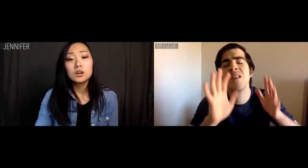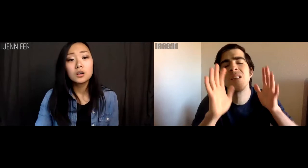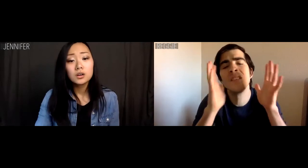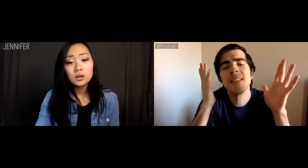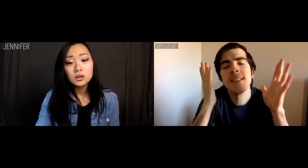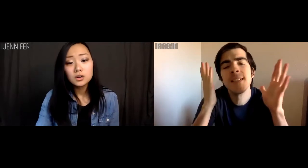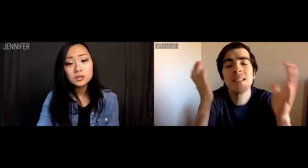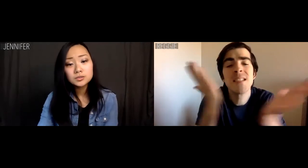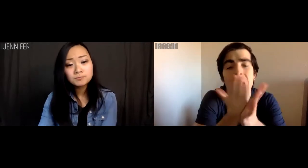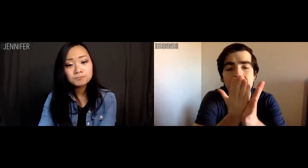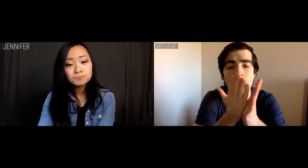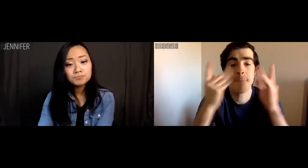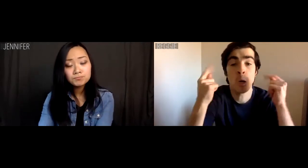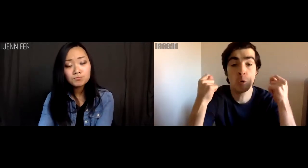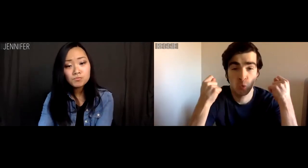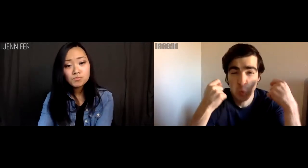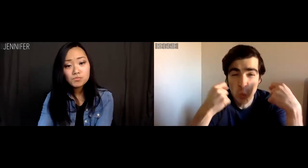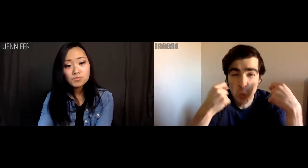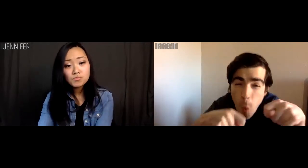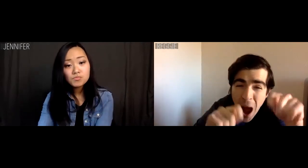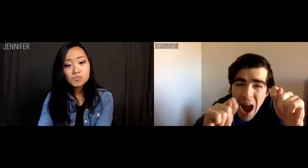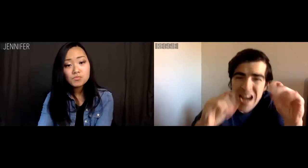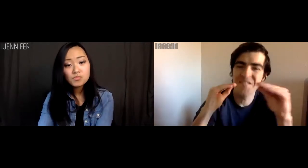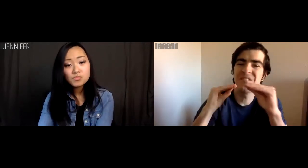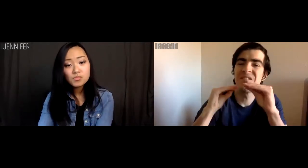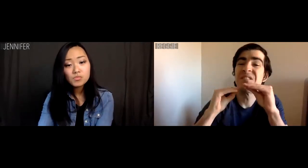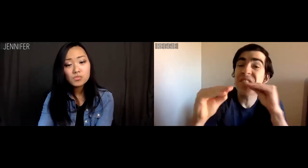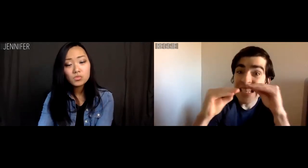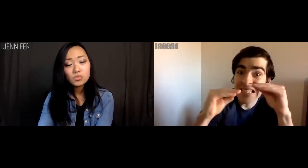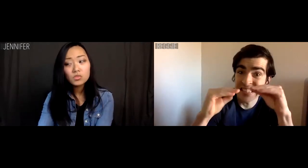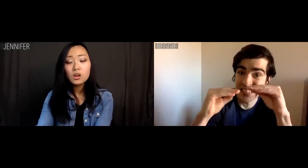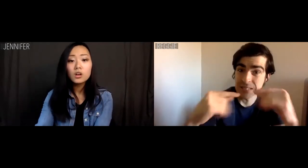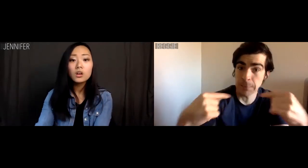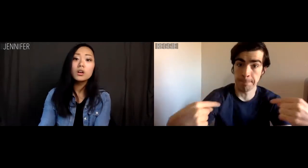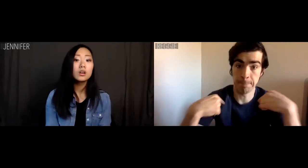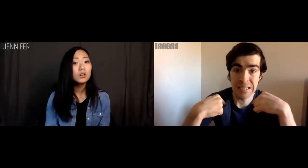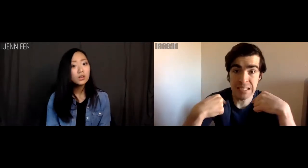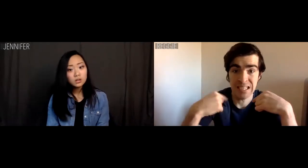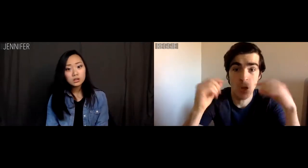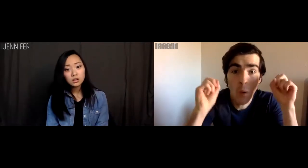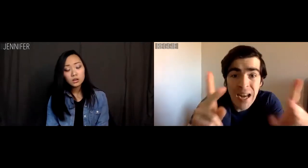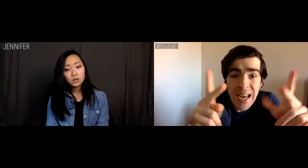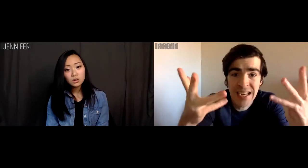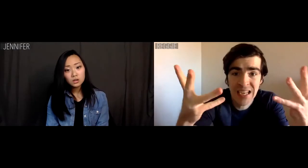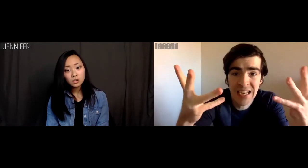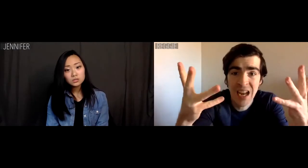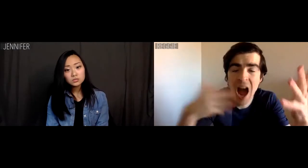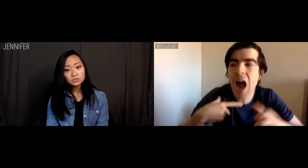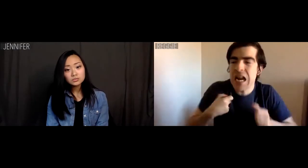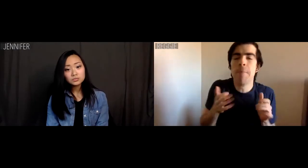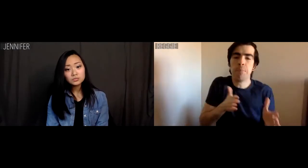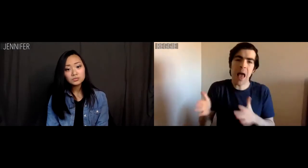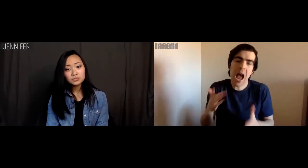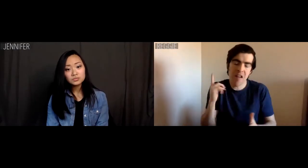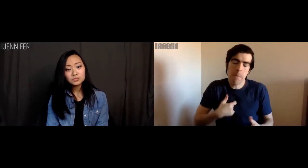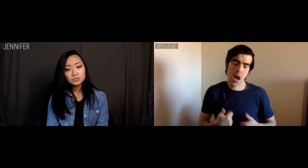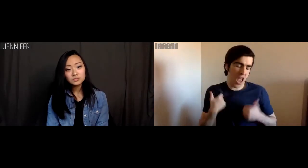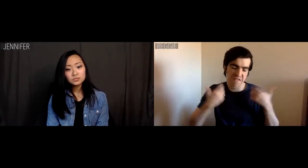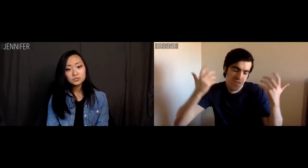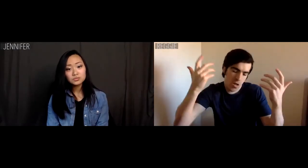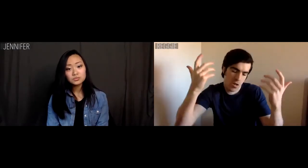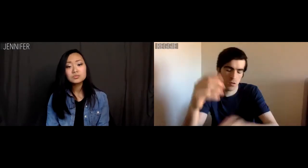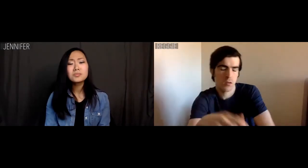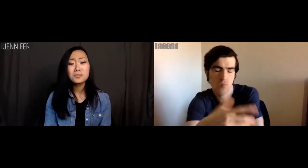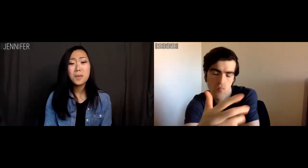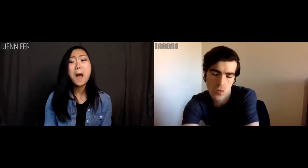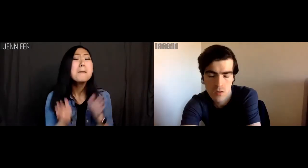Reggie: Stop trying to FIX ME, ok? I got plans for my life.